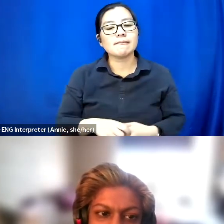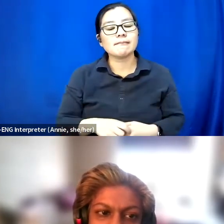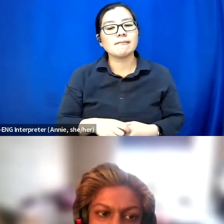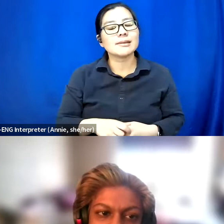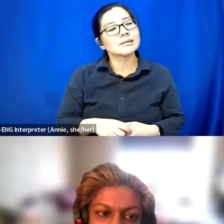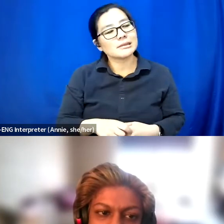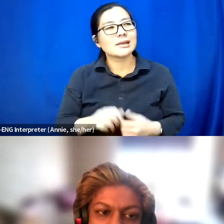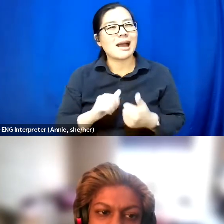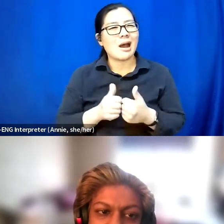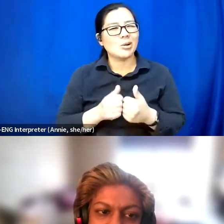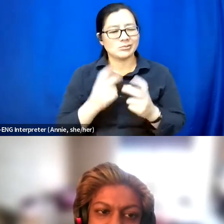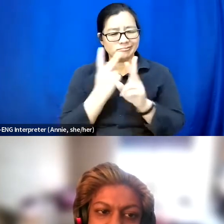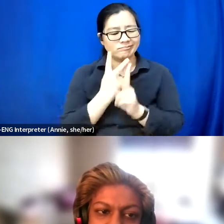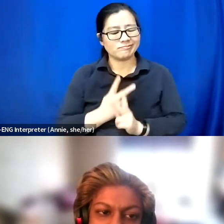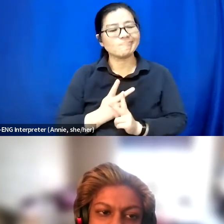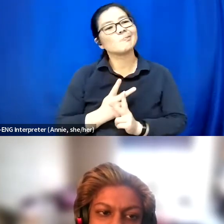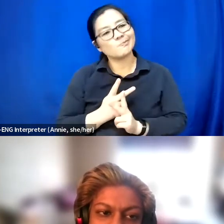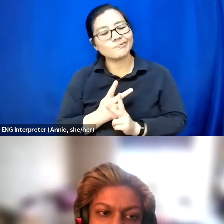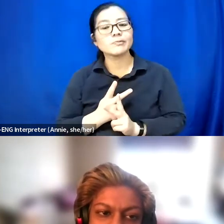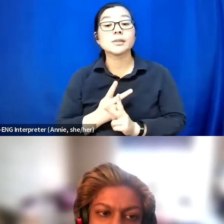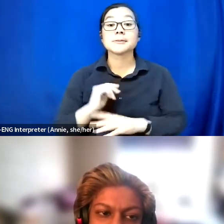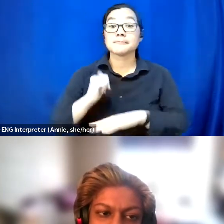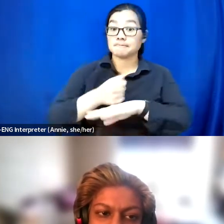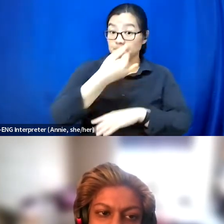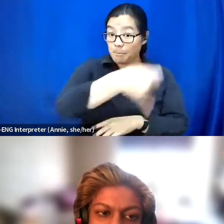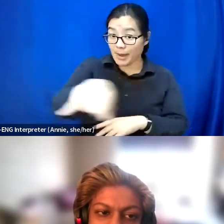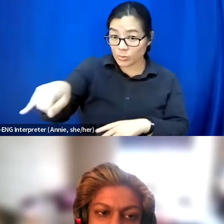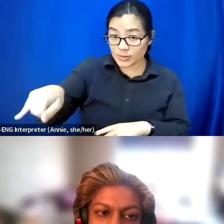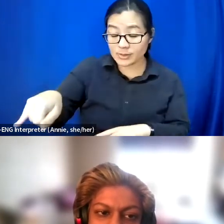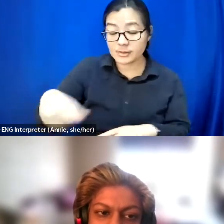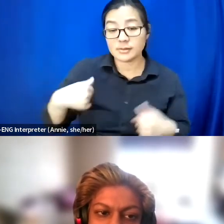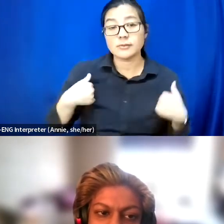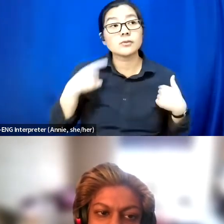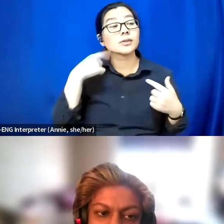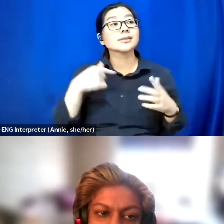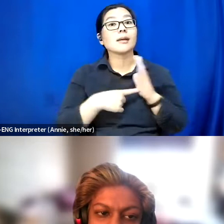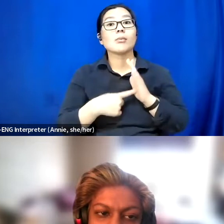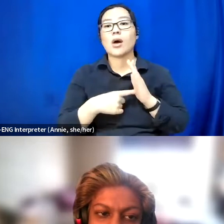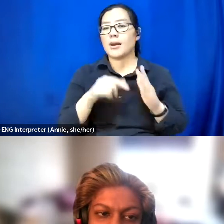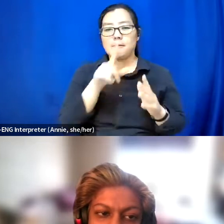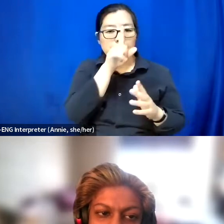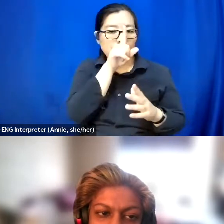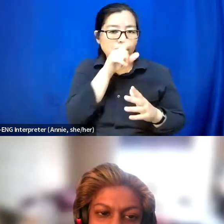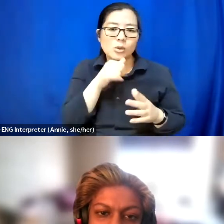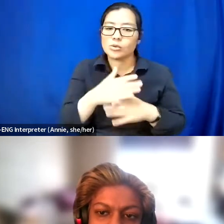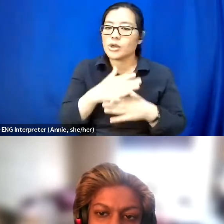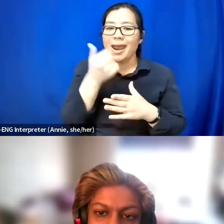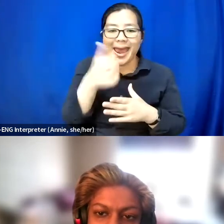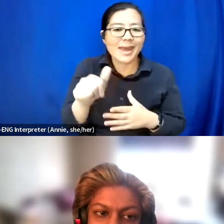I think it's having boundaries to things like for me I personally don't share any medical diagnosis online as a safety boundary.